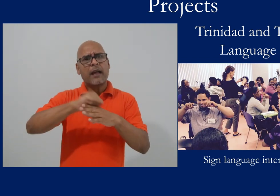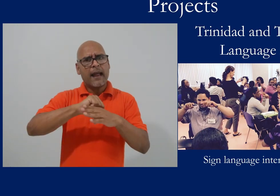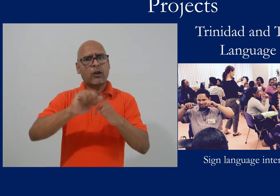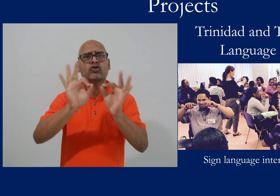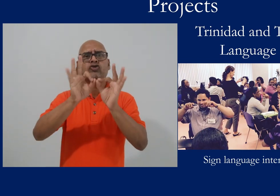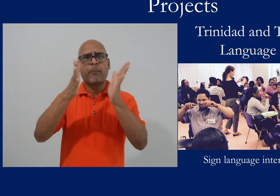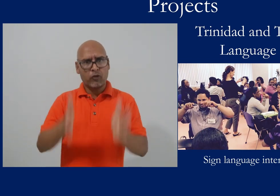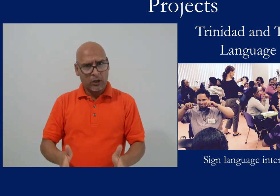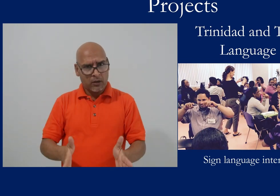training for interpreters